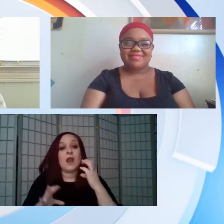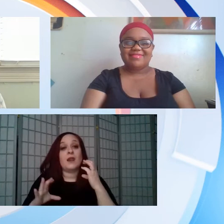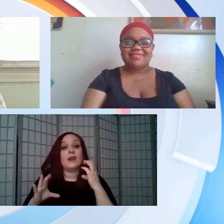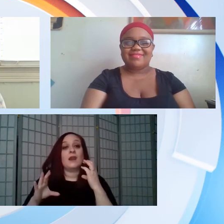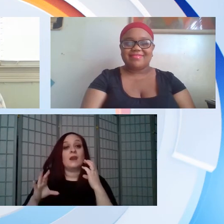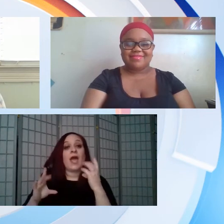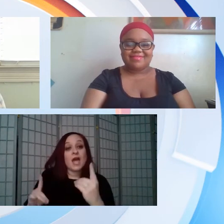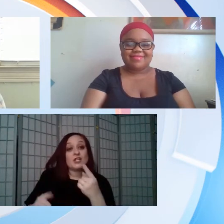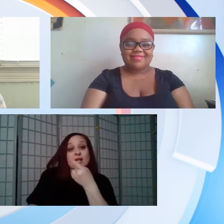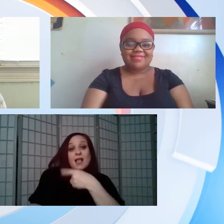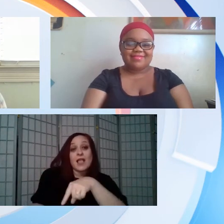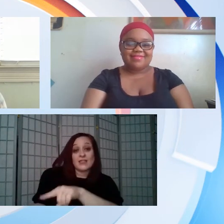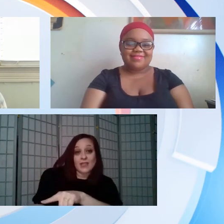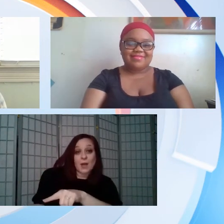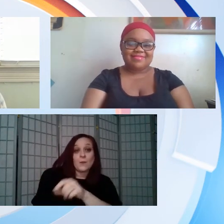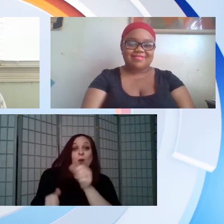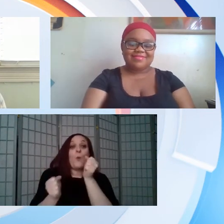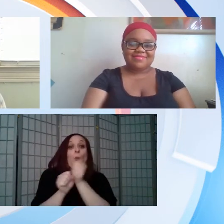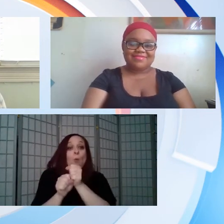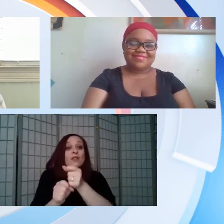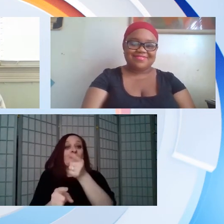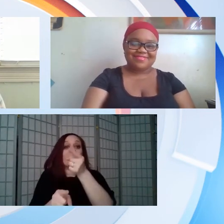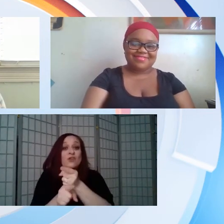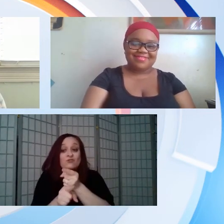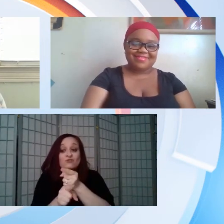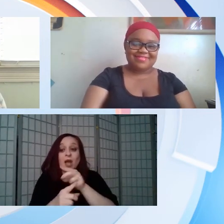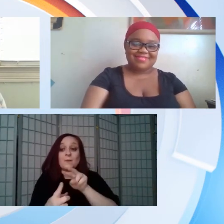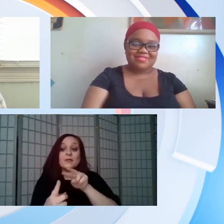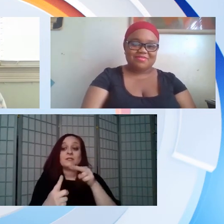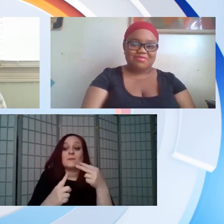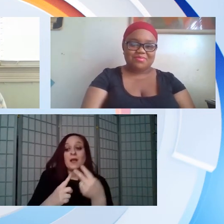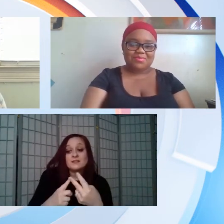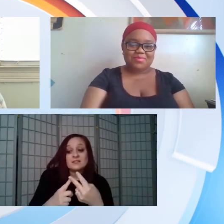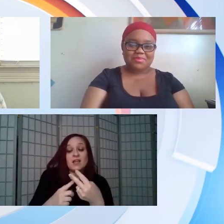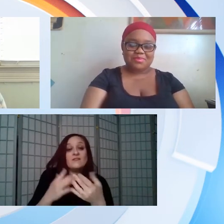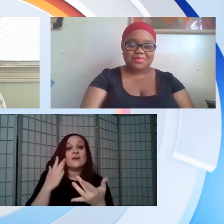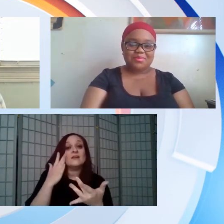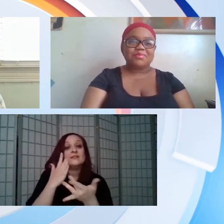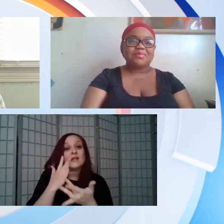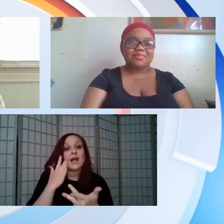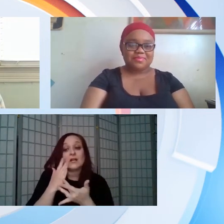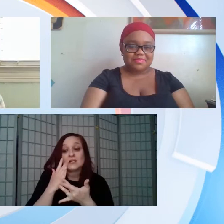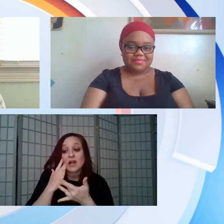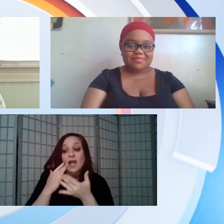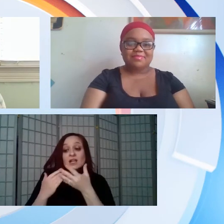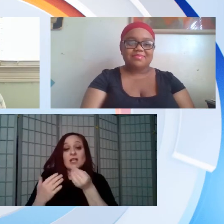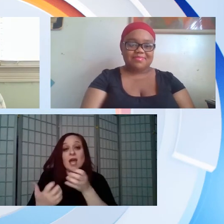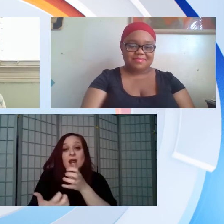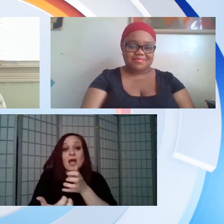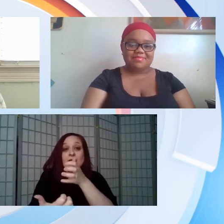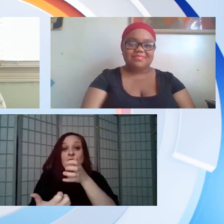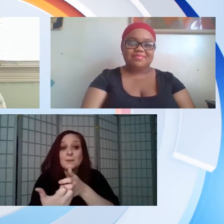a specific business or to the client we can work with and educate both parties on the perspectives